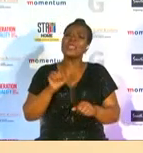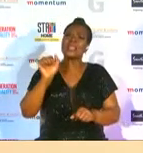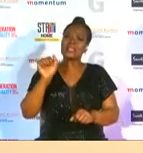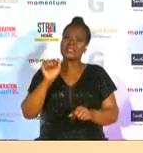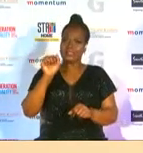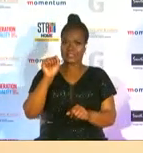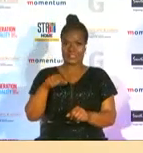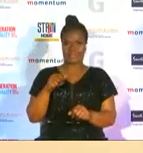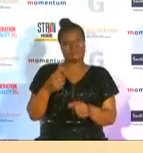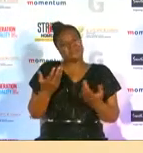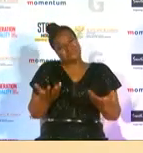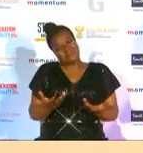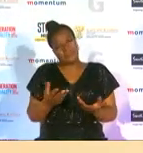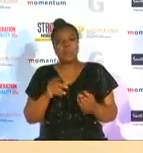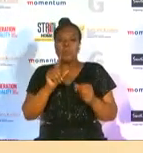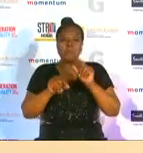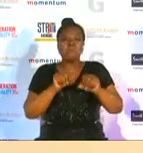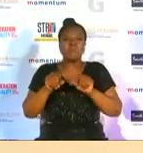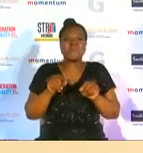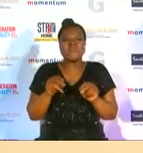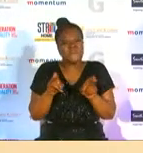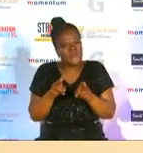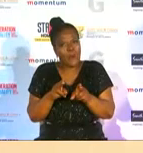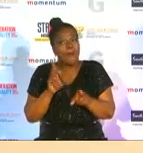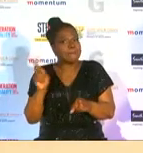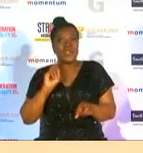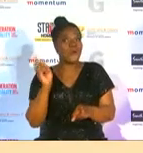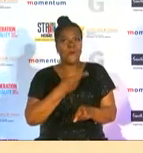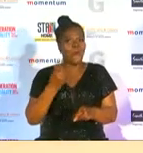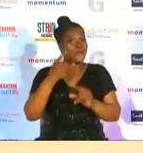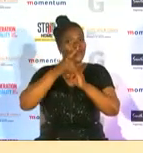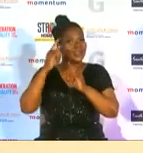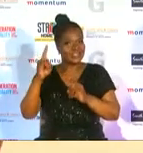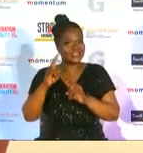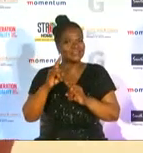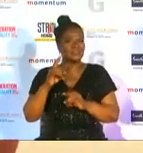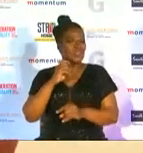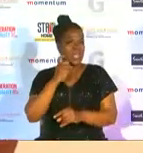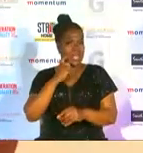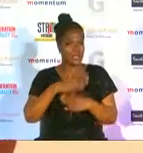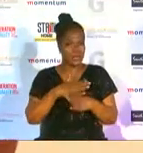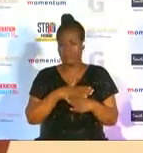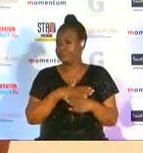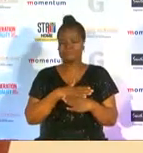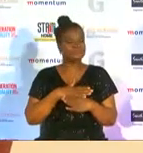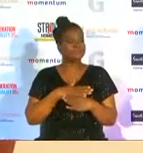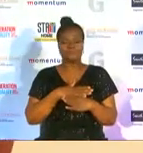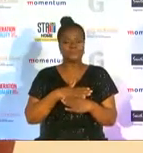pick a few um but everybody was a winner actually not an easy process yeah i have to ask you this before you leave yeah